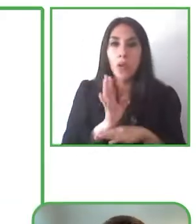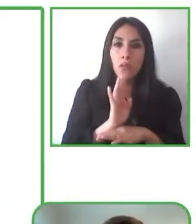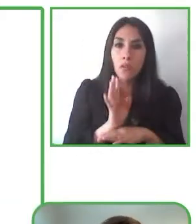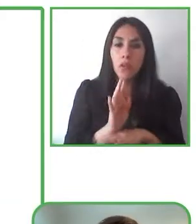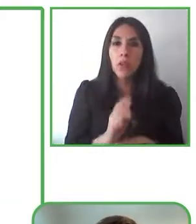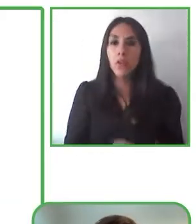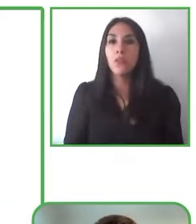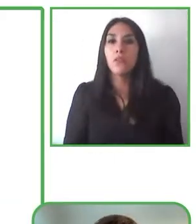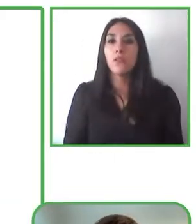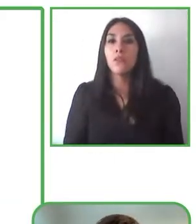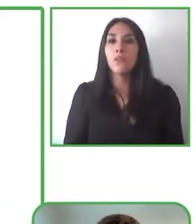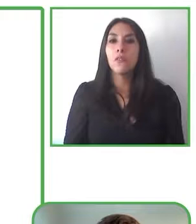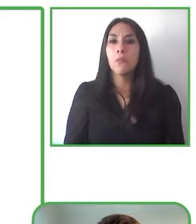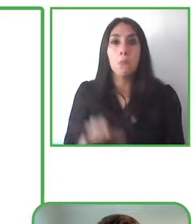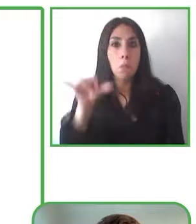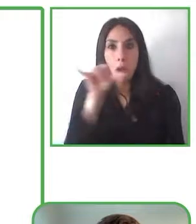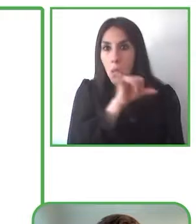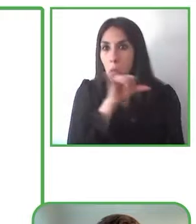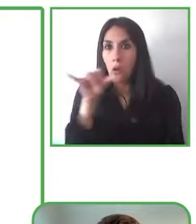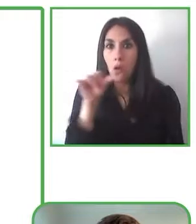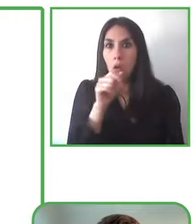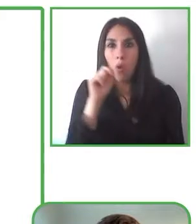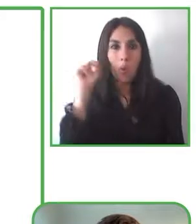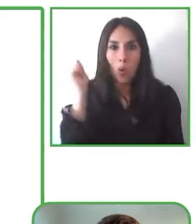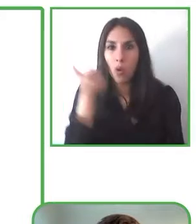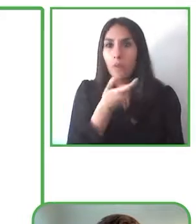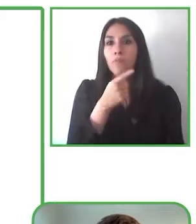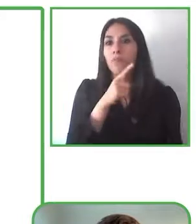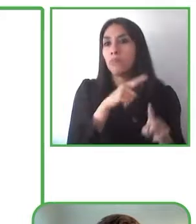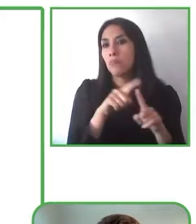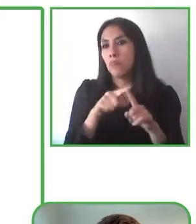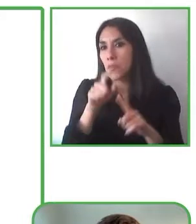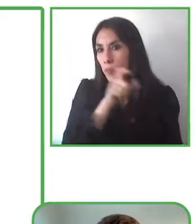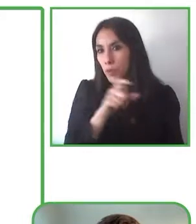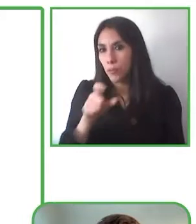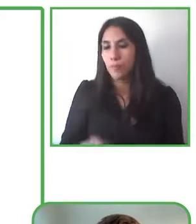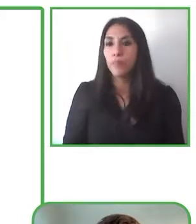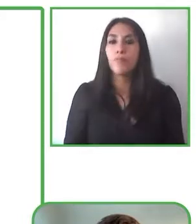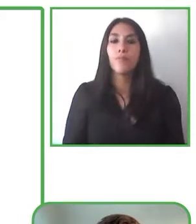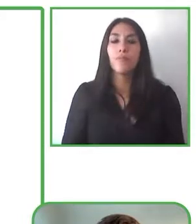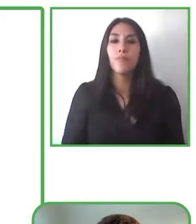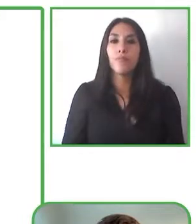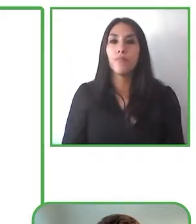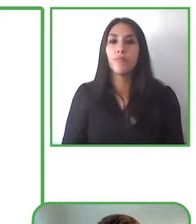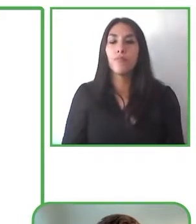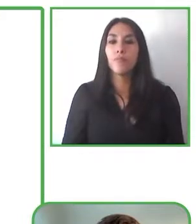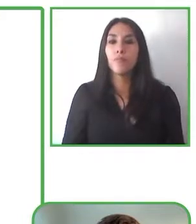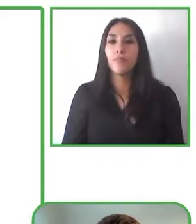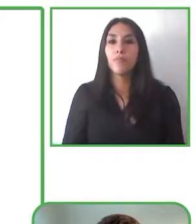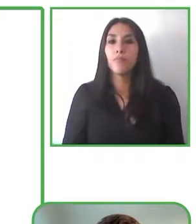And today this is actually quite a big far in